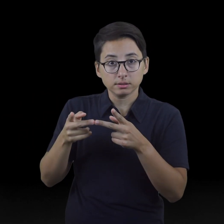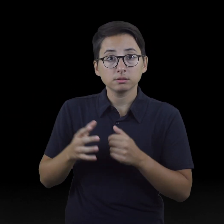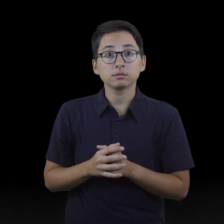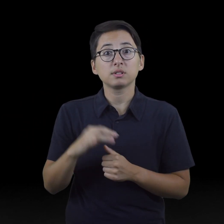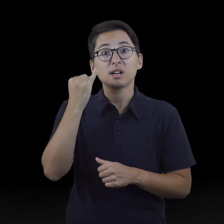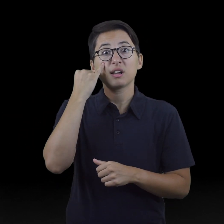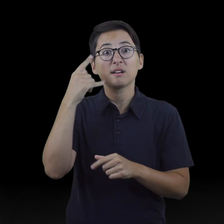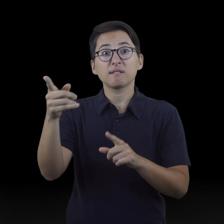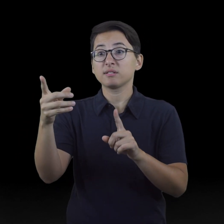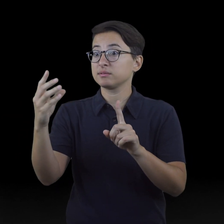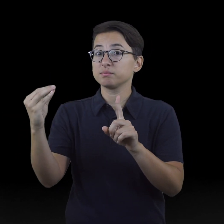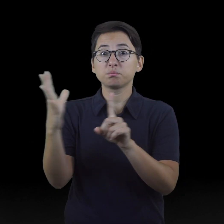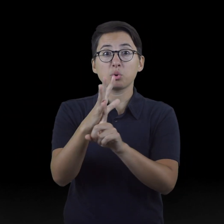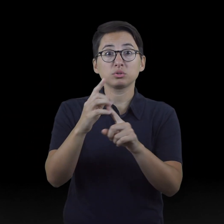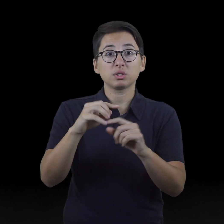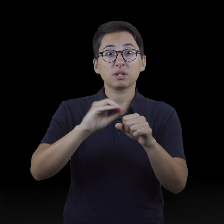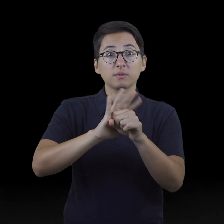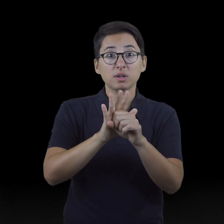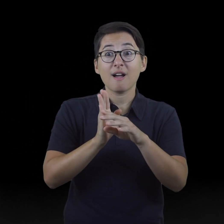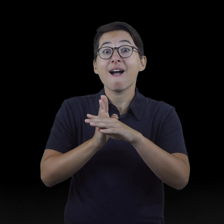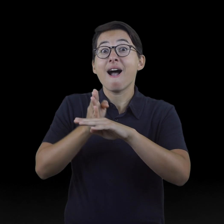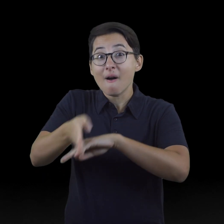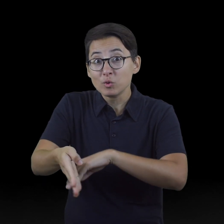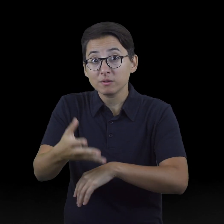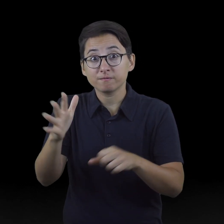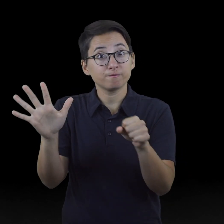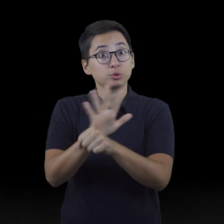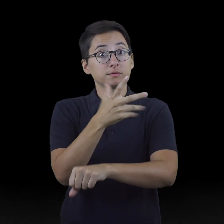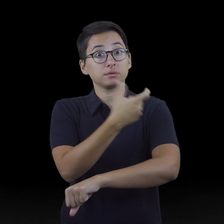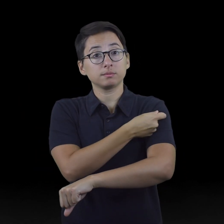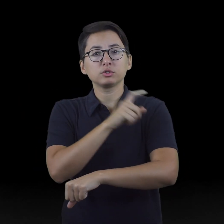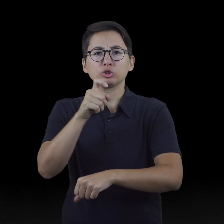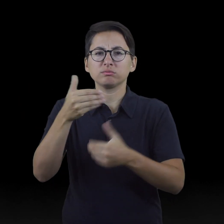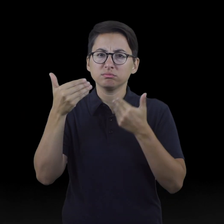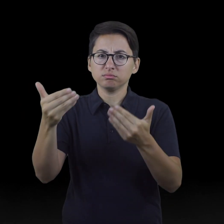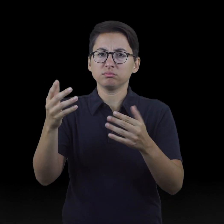have been vaccinated, and have a COVID-19 exposure